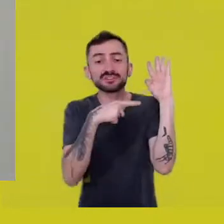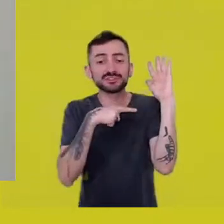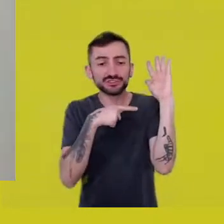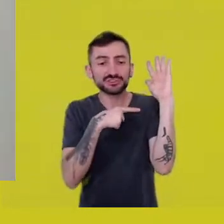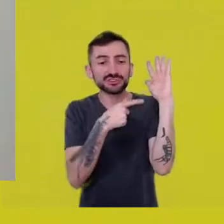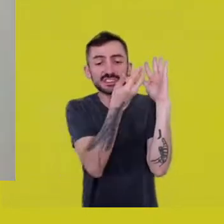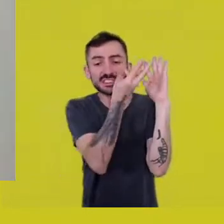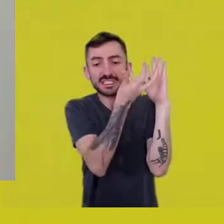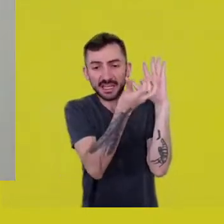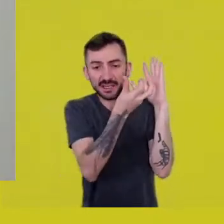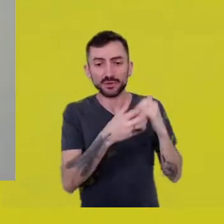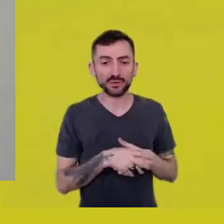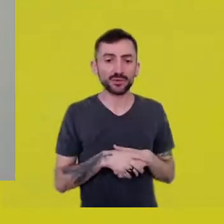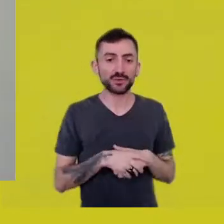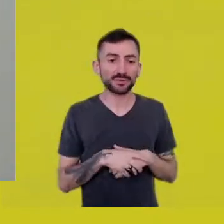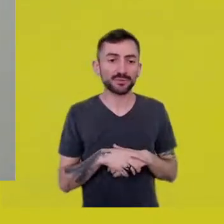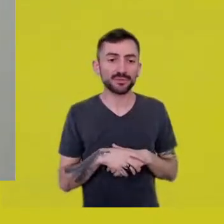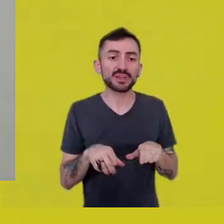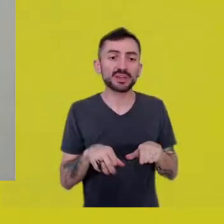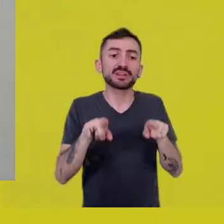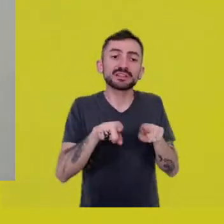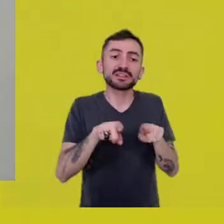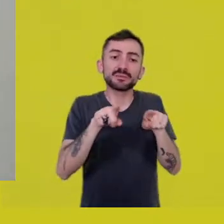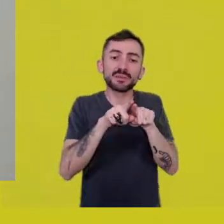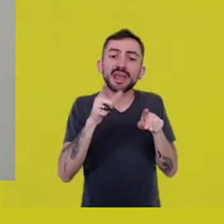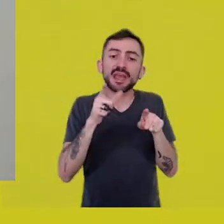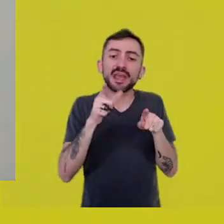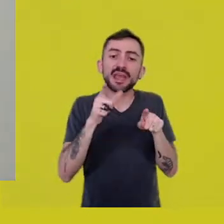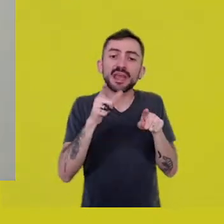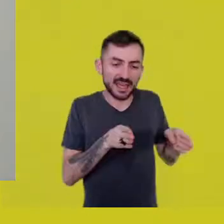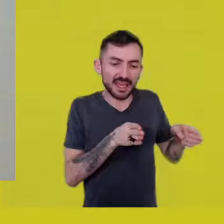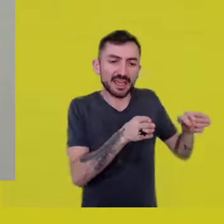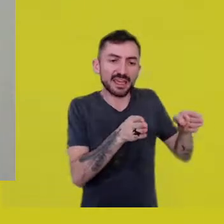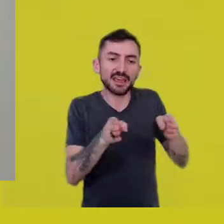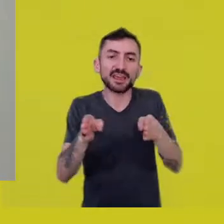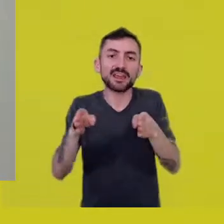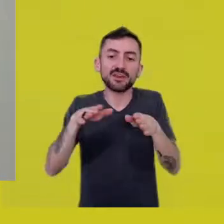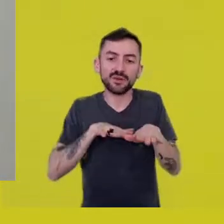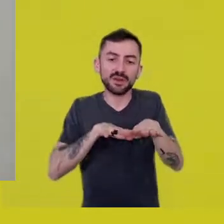What used to be riverbeds now are just dry land.